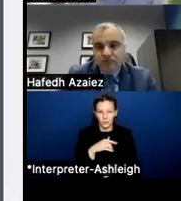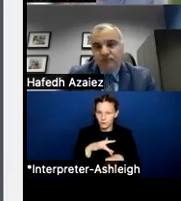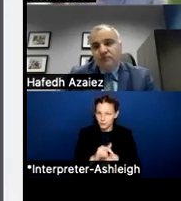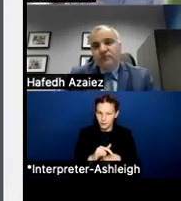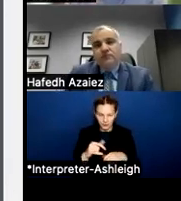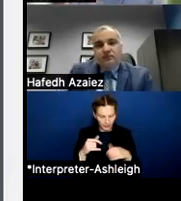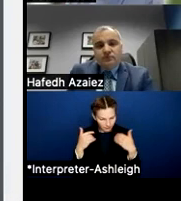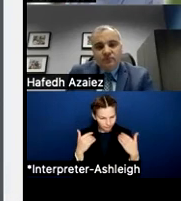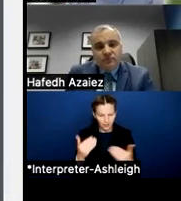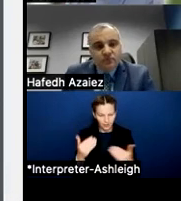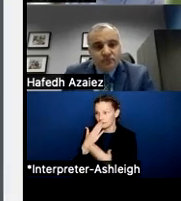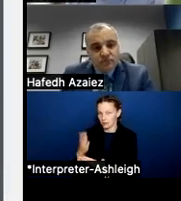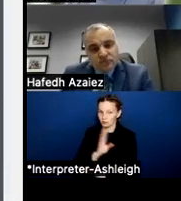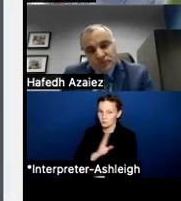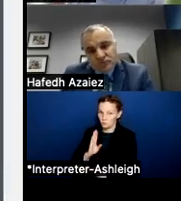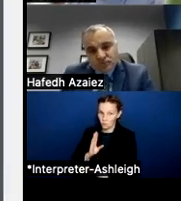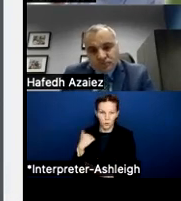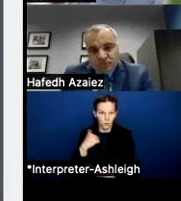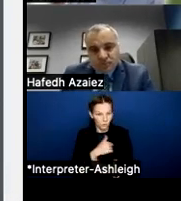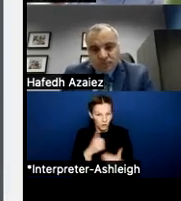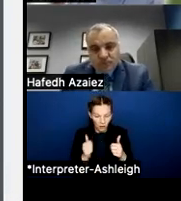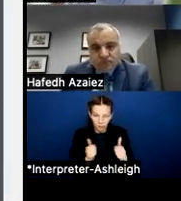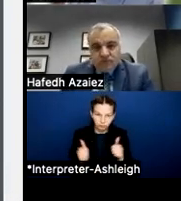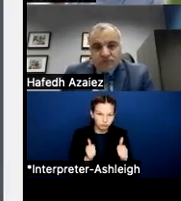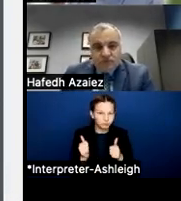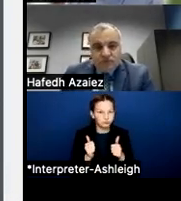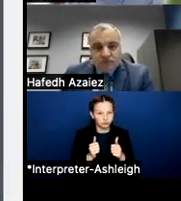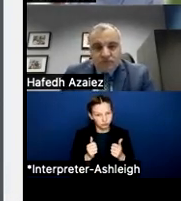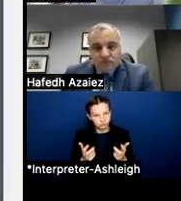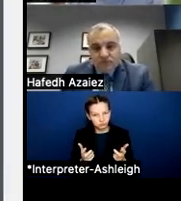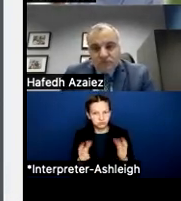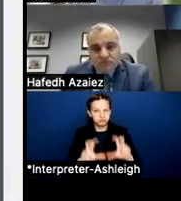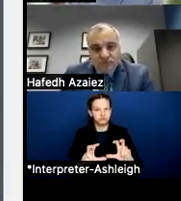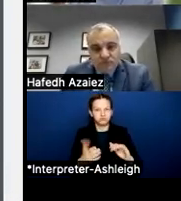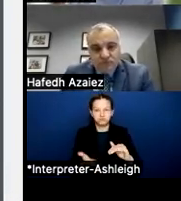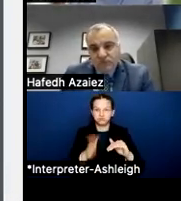and make a pretty aggressive compensation increase. And then we were able to start marketing that.